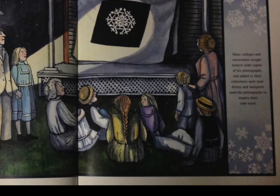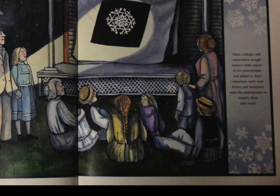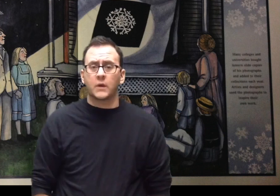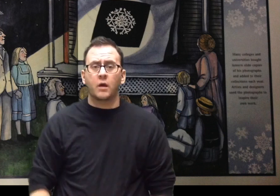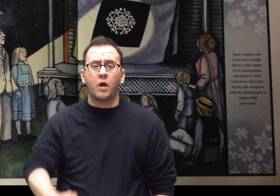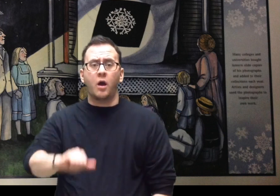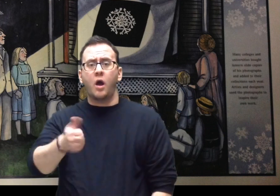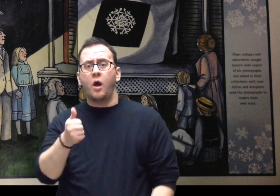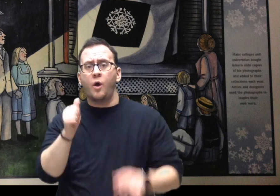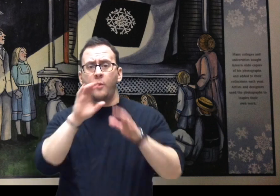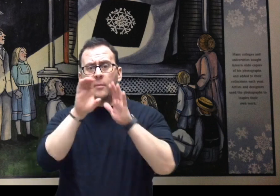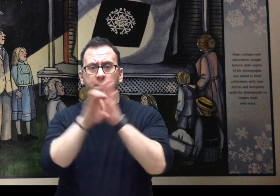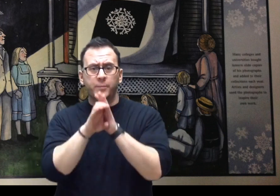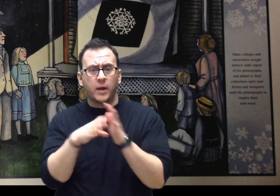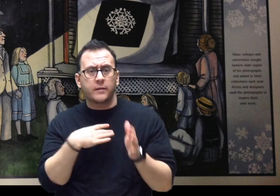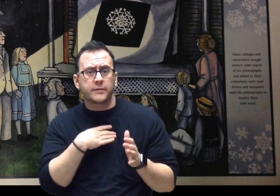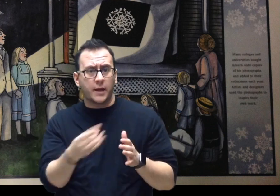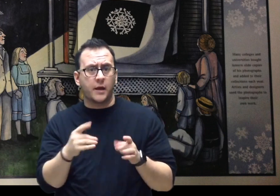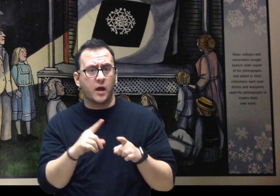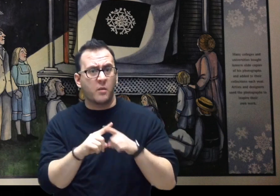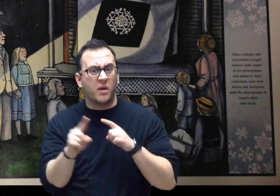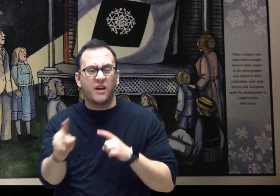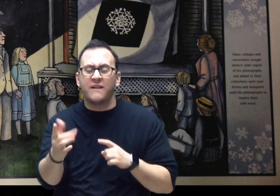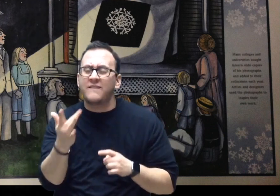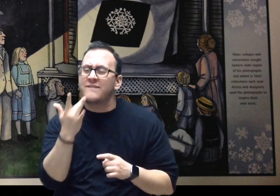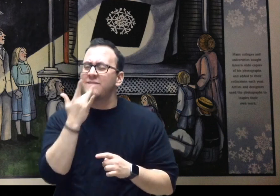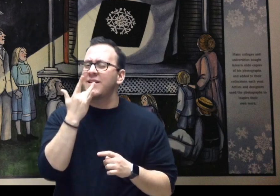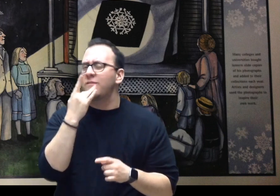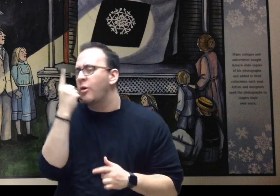Central Story: But his snow crystal pictures were always his favorites.